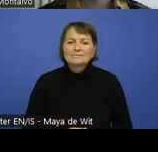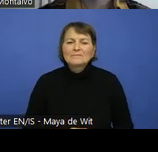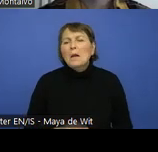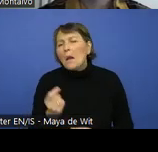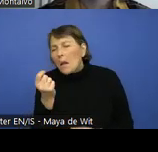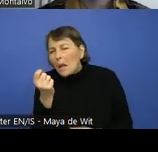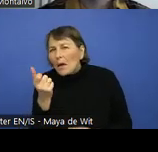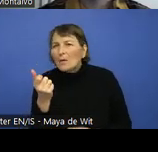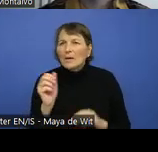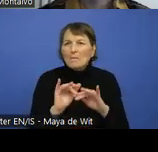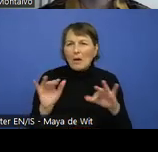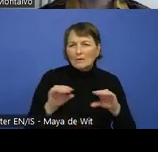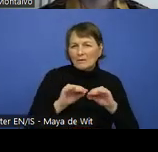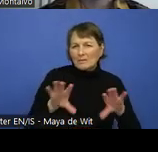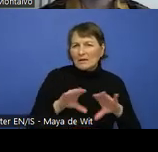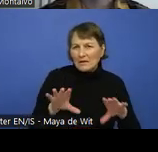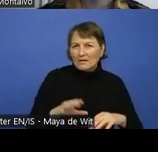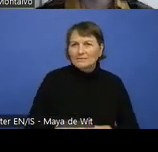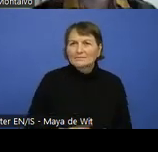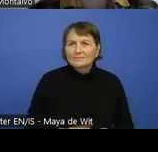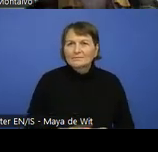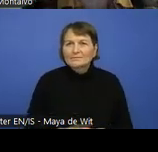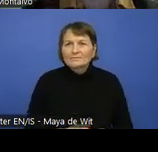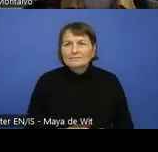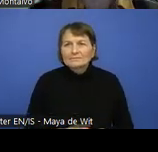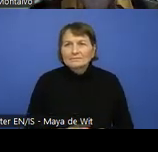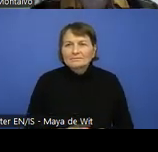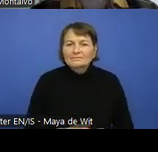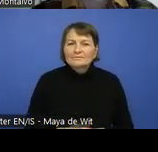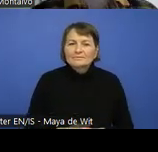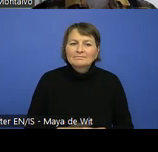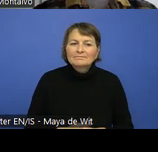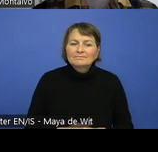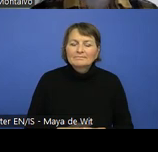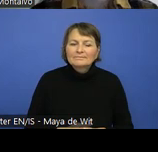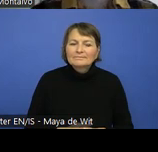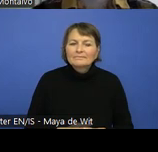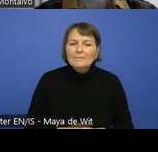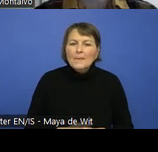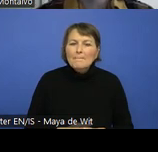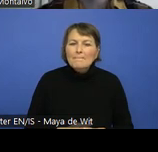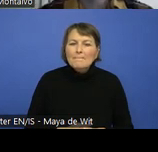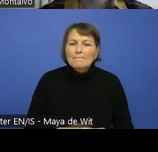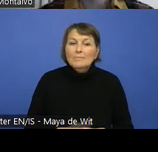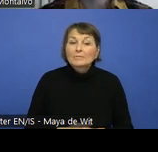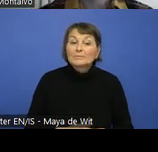The first part, the clear content part is focused more on the actual text that a content